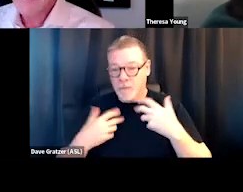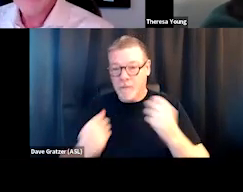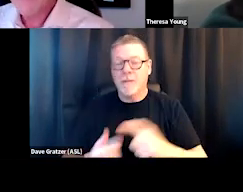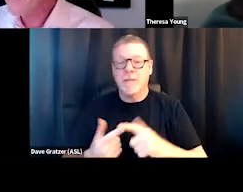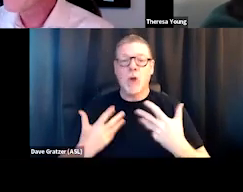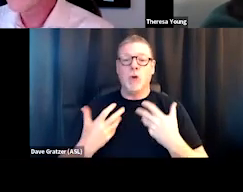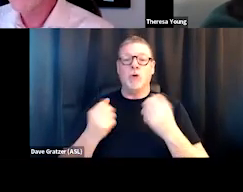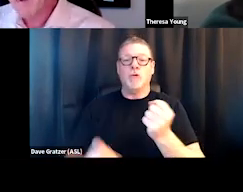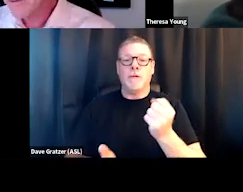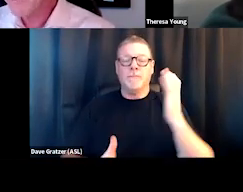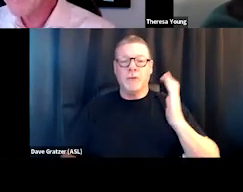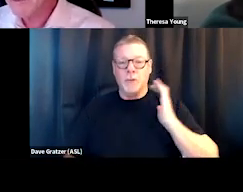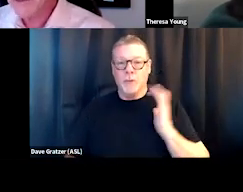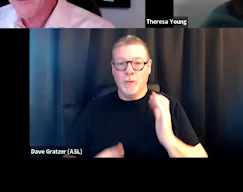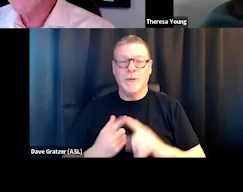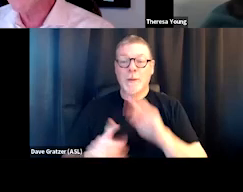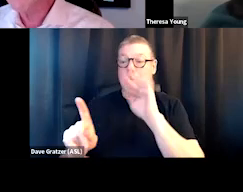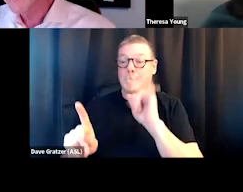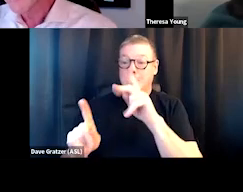somebody from, you know, Mike's group, Social Drivers,